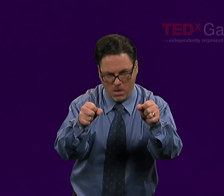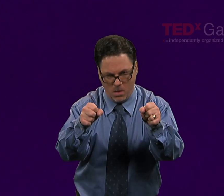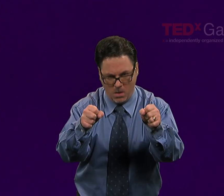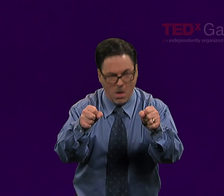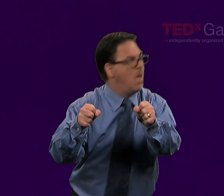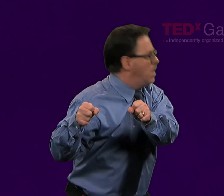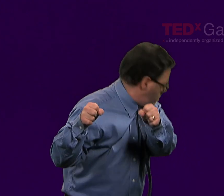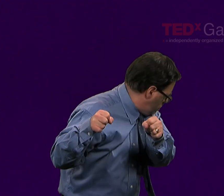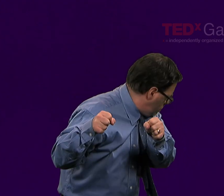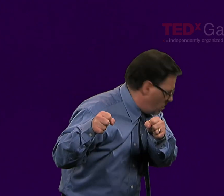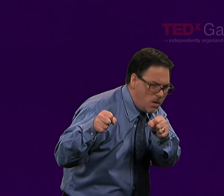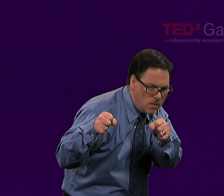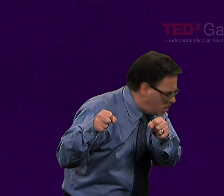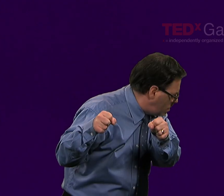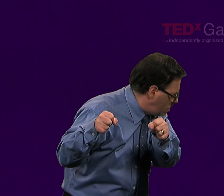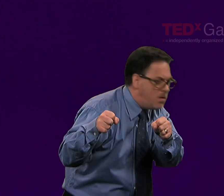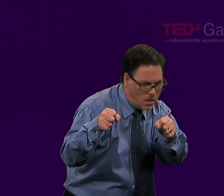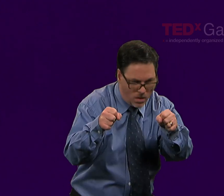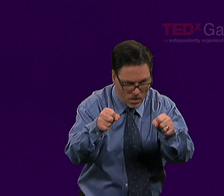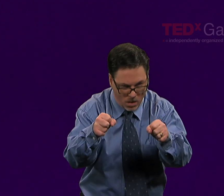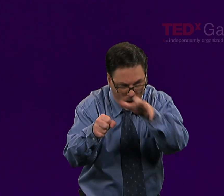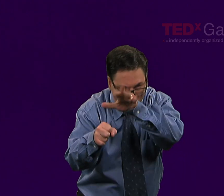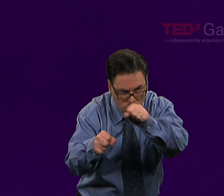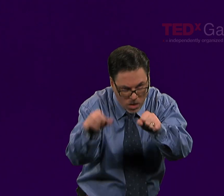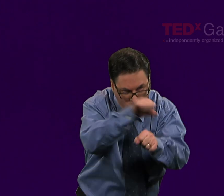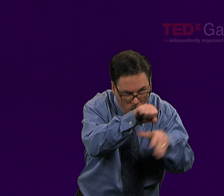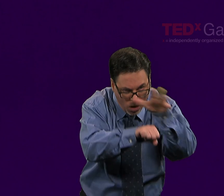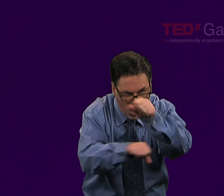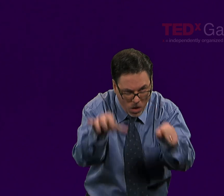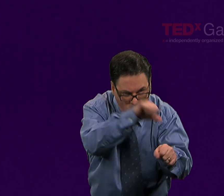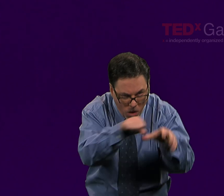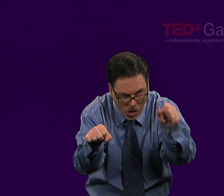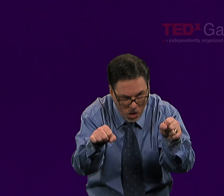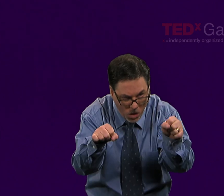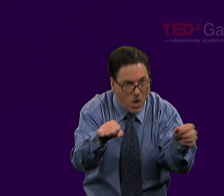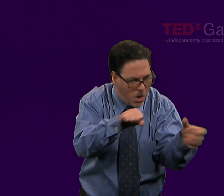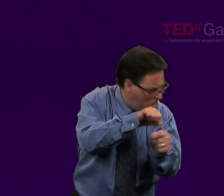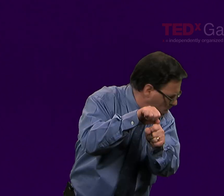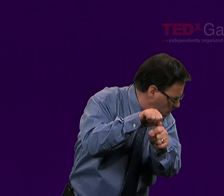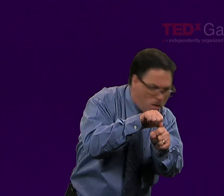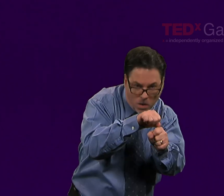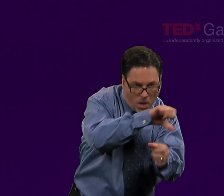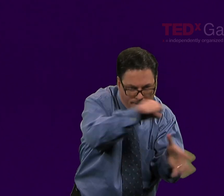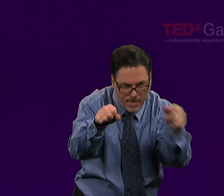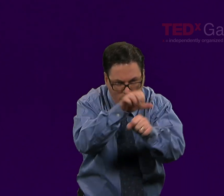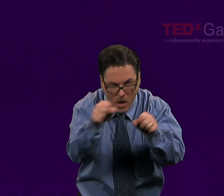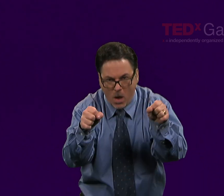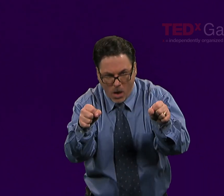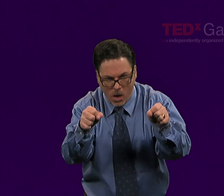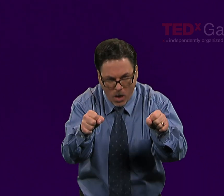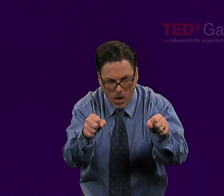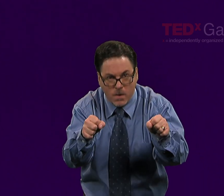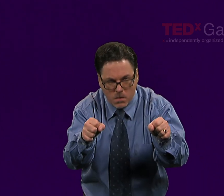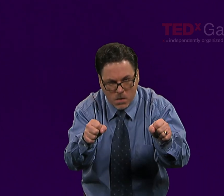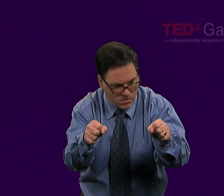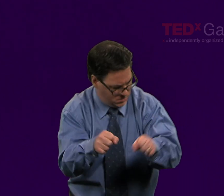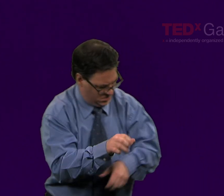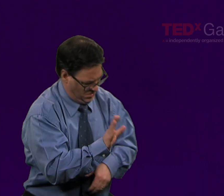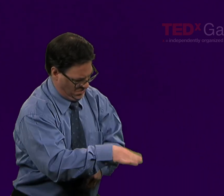I turned on the car. I looked in my left rear view, pulled out into the street, did my best driving